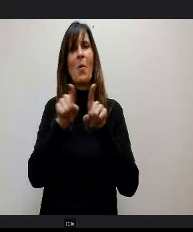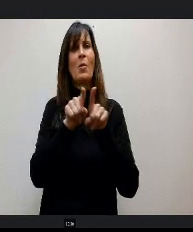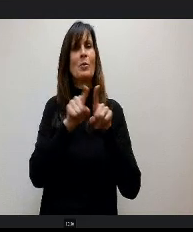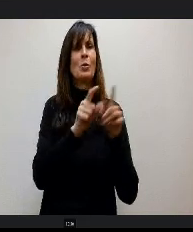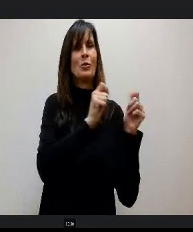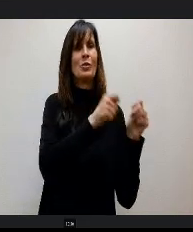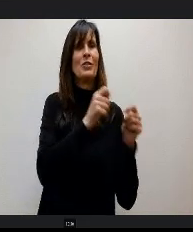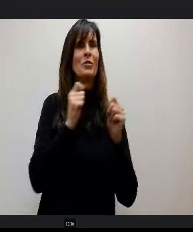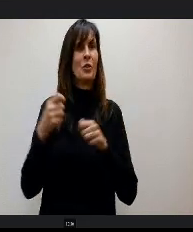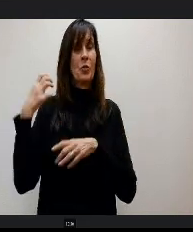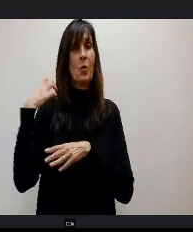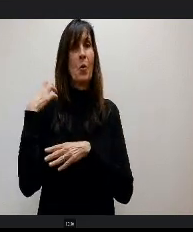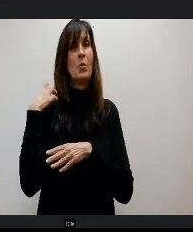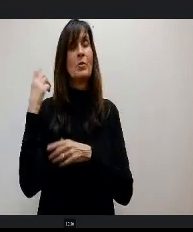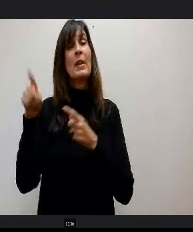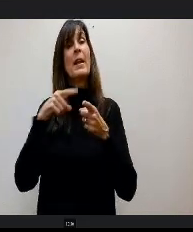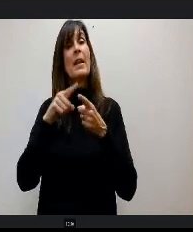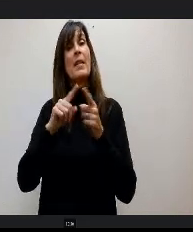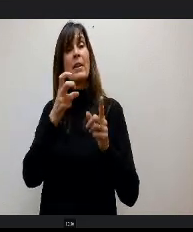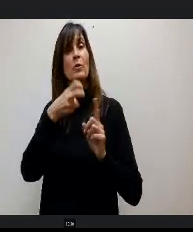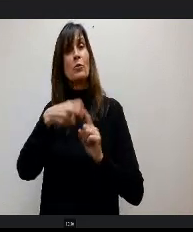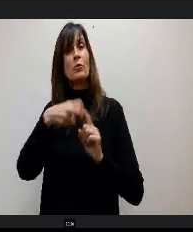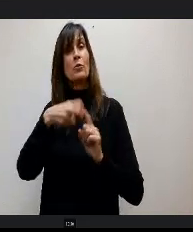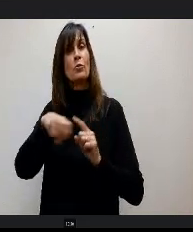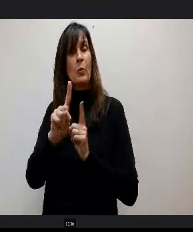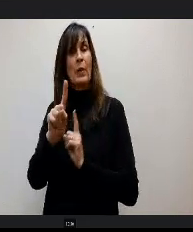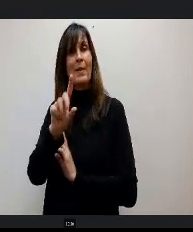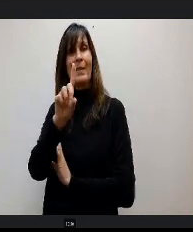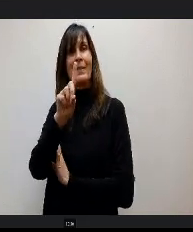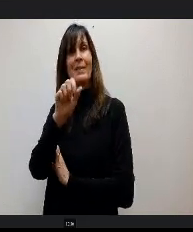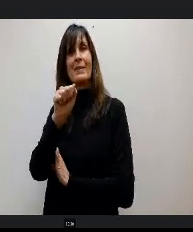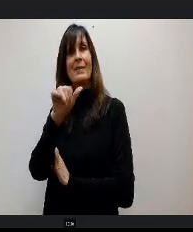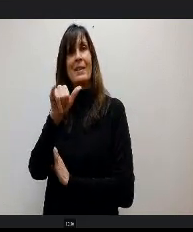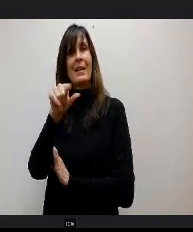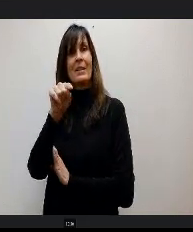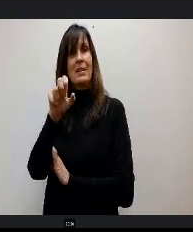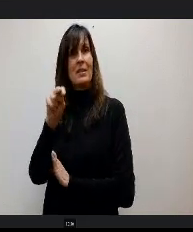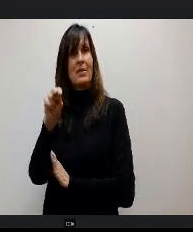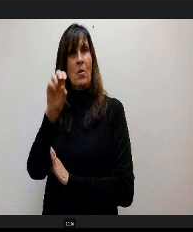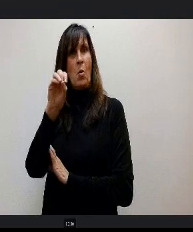And then she went to Dayton, OH where she was also a third and 5th grade teacher and a student support manager.